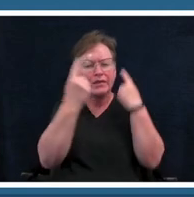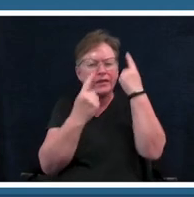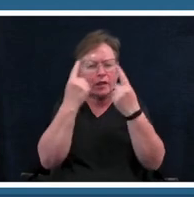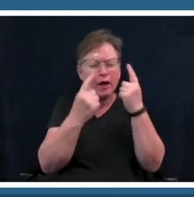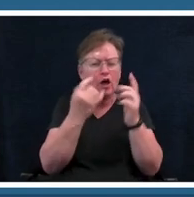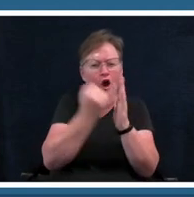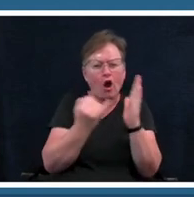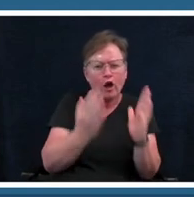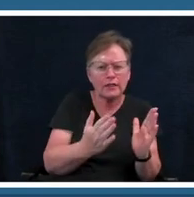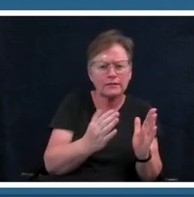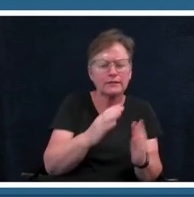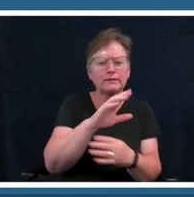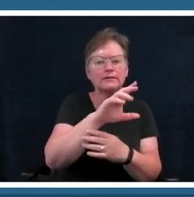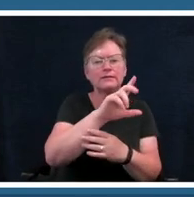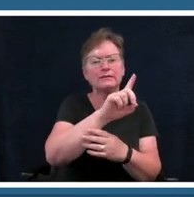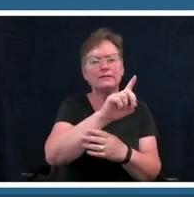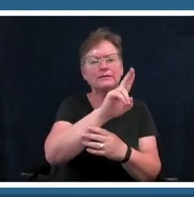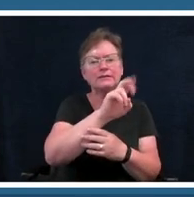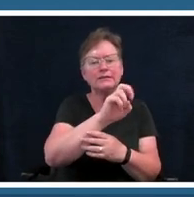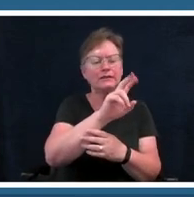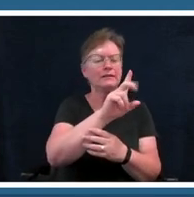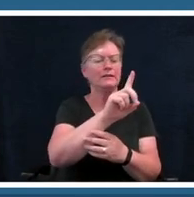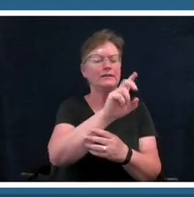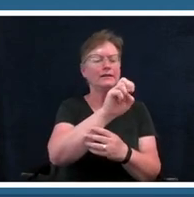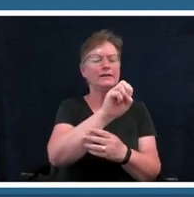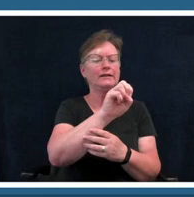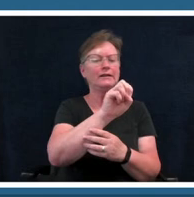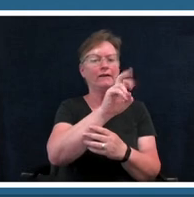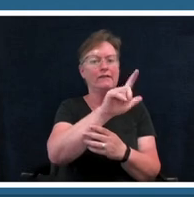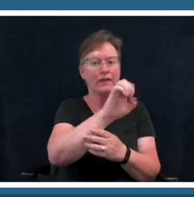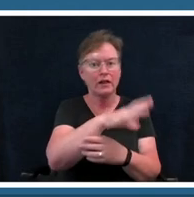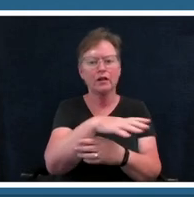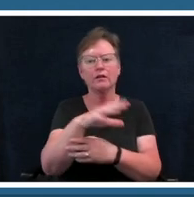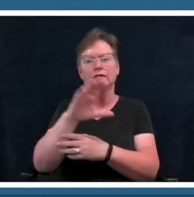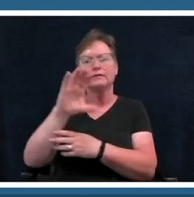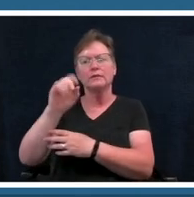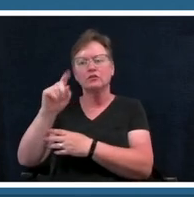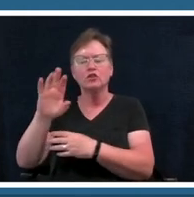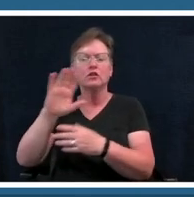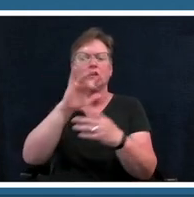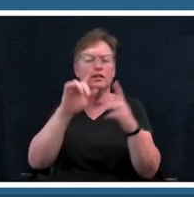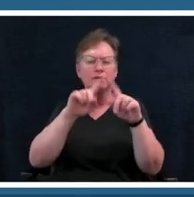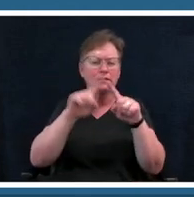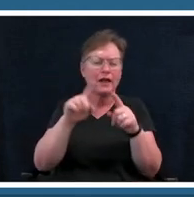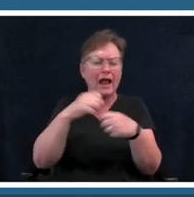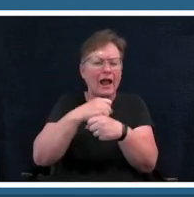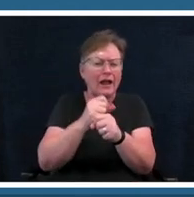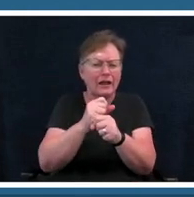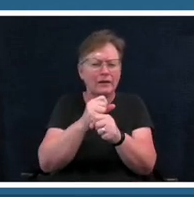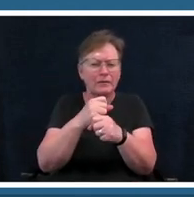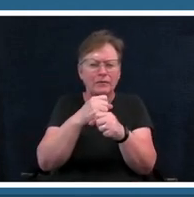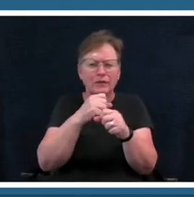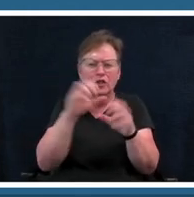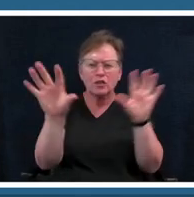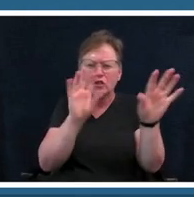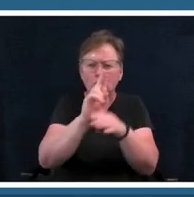materials what materials might you use to create a